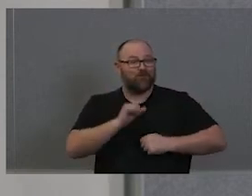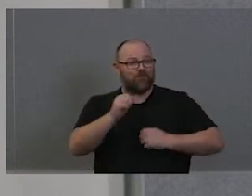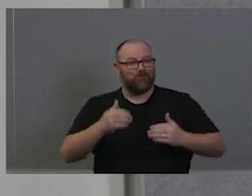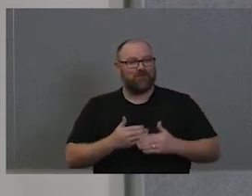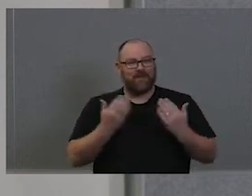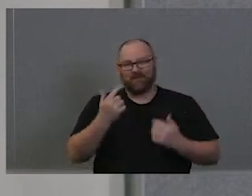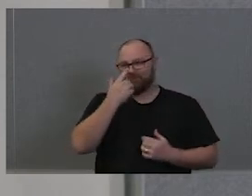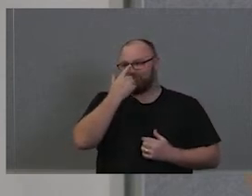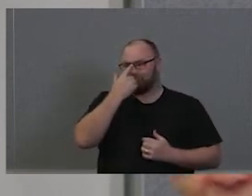you.